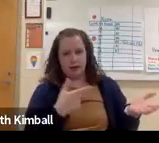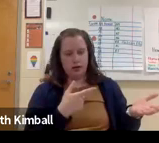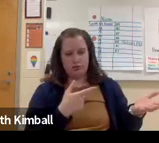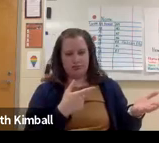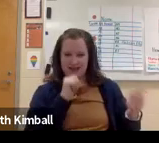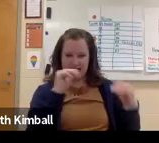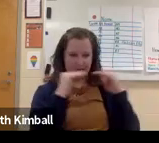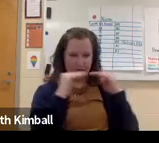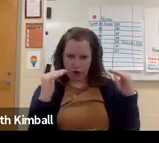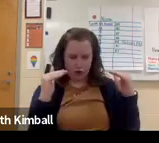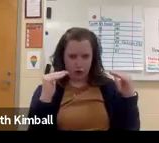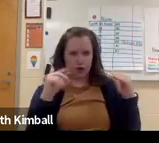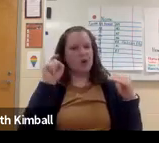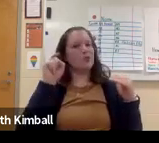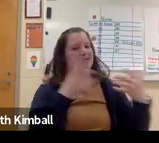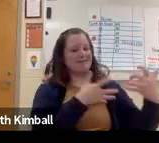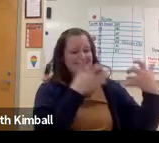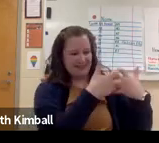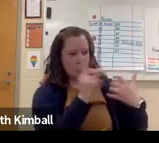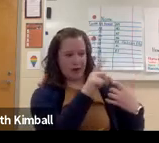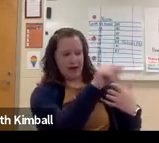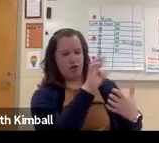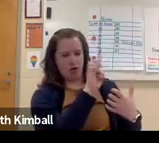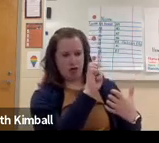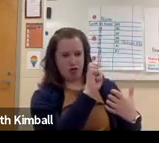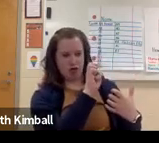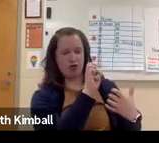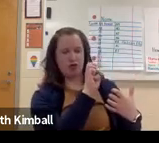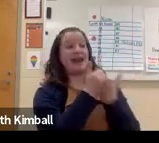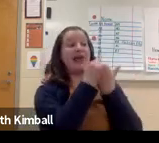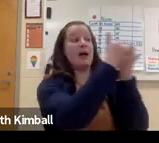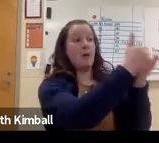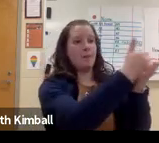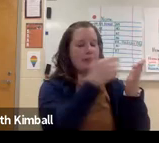You might have a huge gap in the access that your students have.